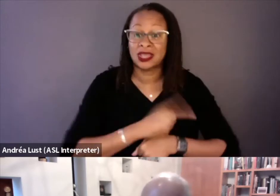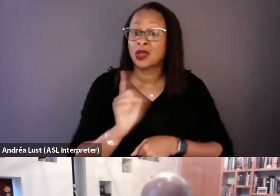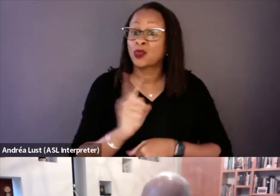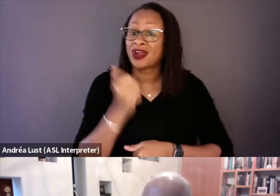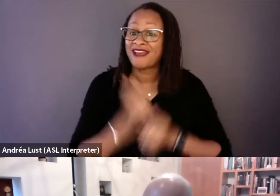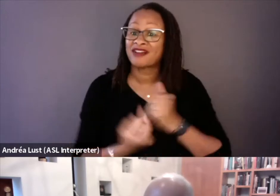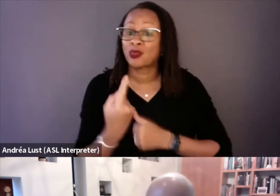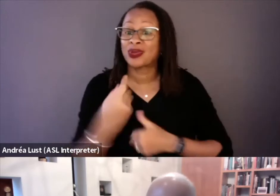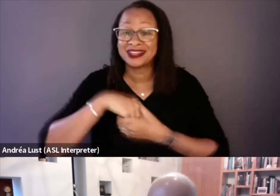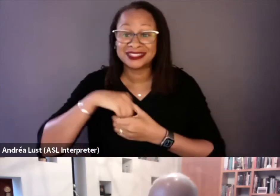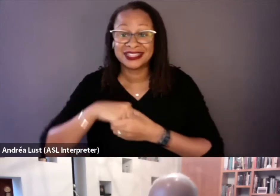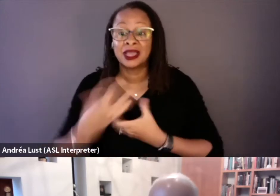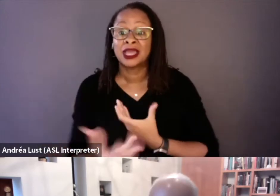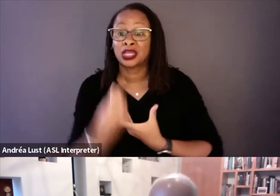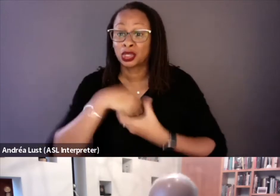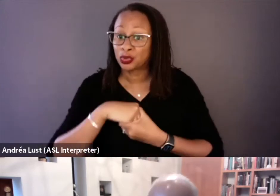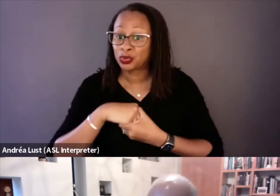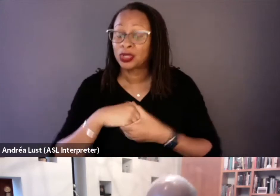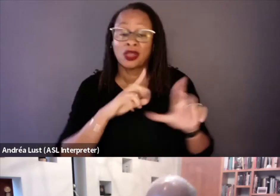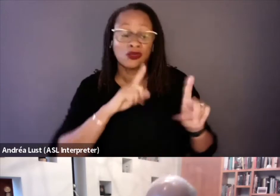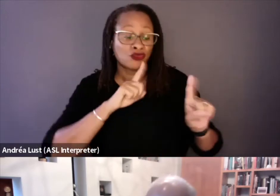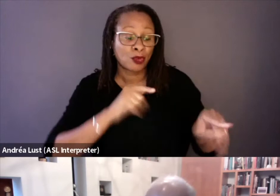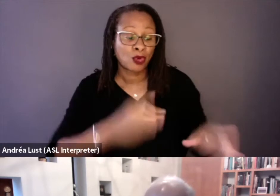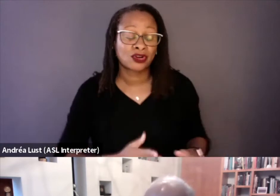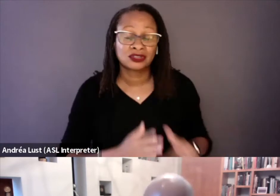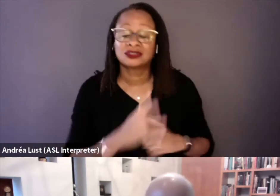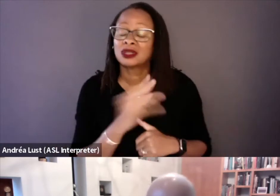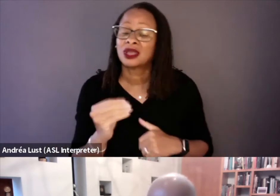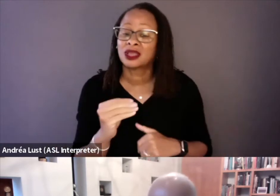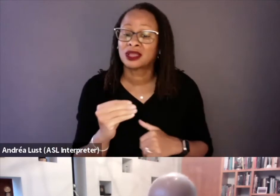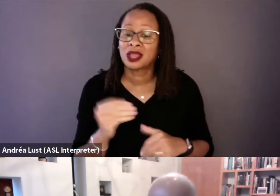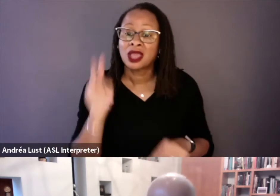including the reporters and the observer committee,